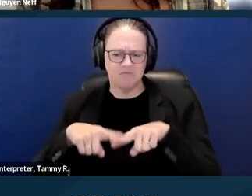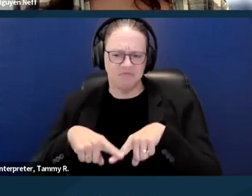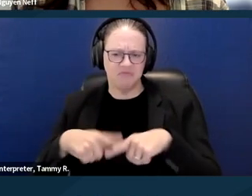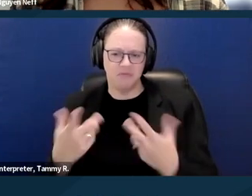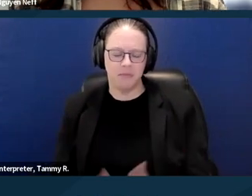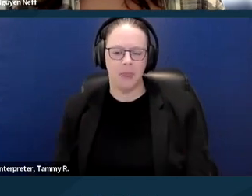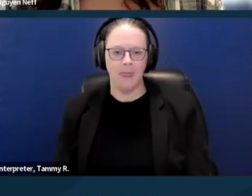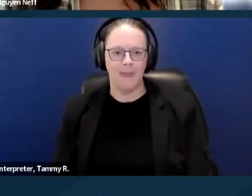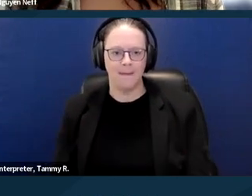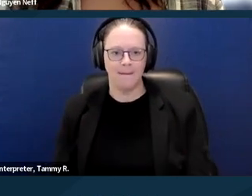Okay.